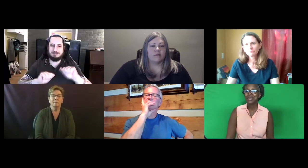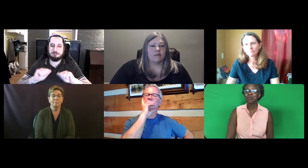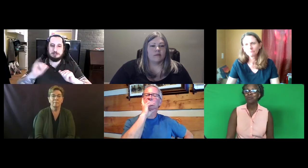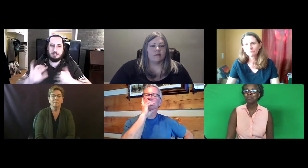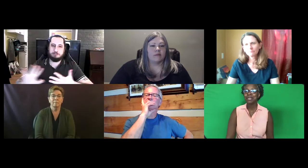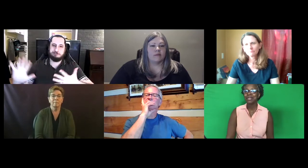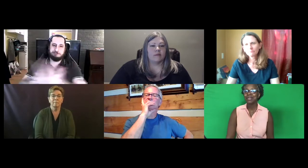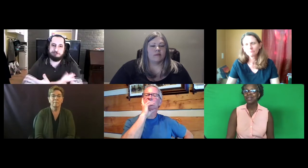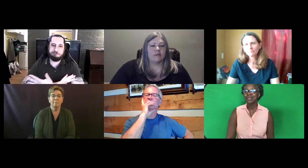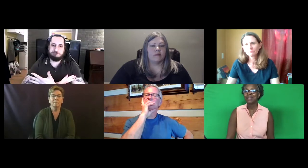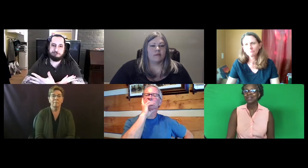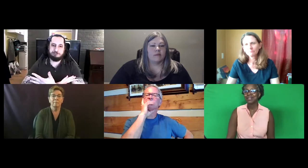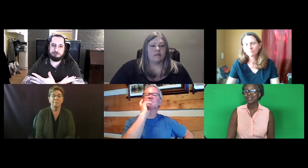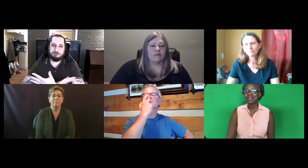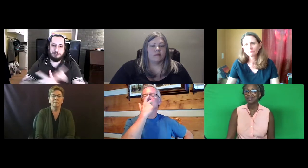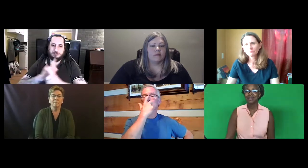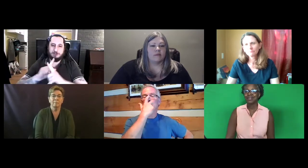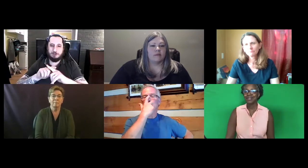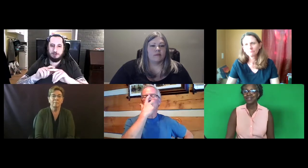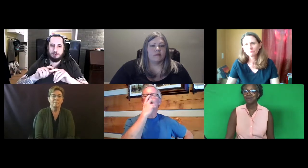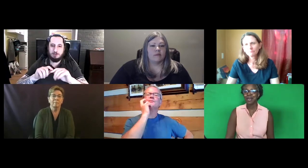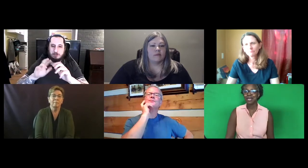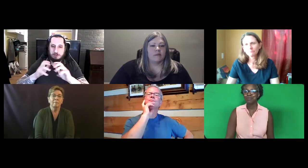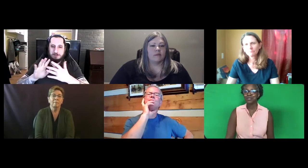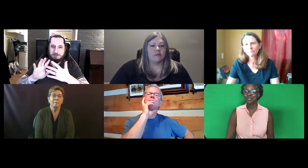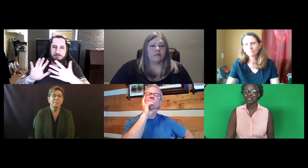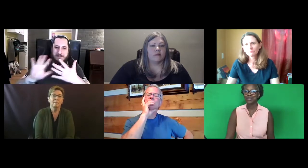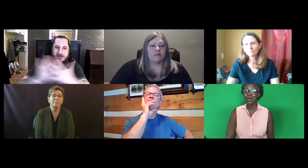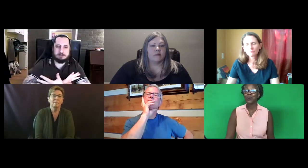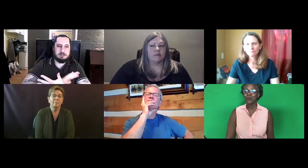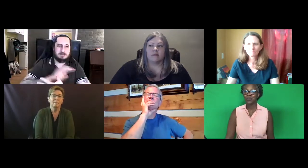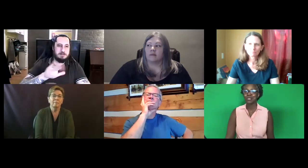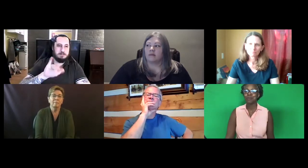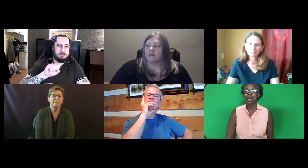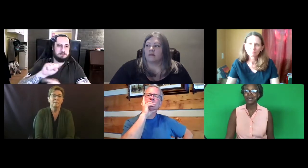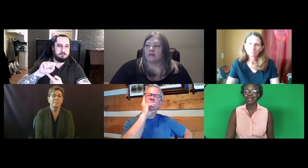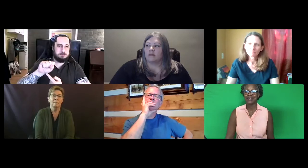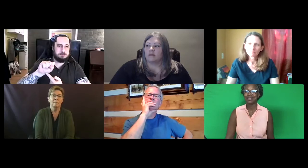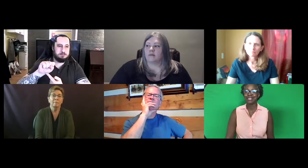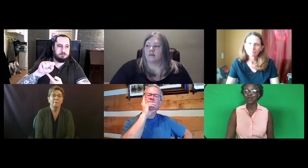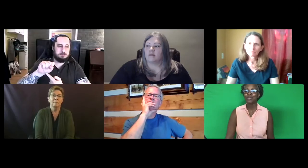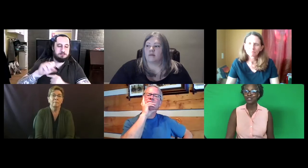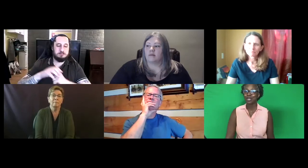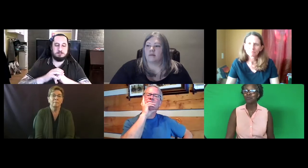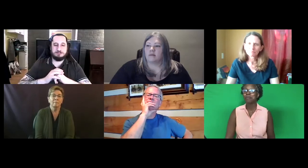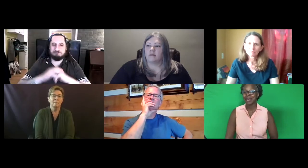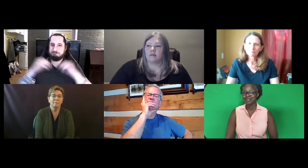women -- they were not able to know who it was behind the curtain so they were masked.